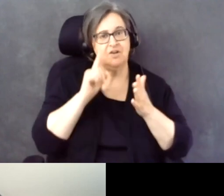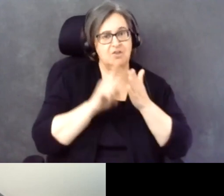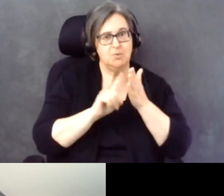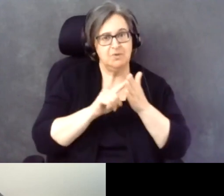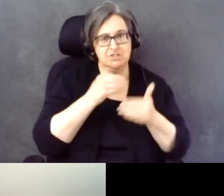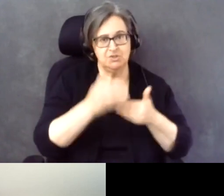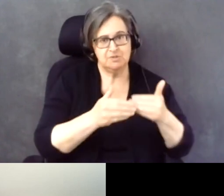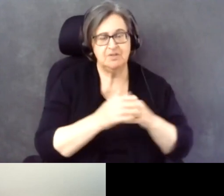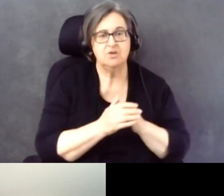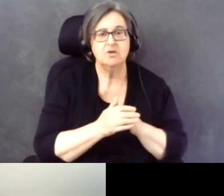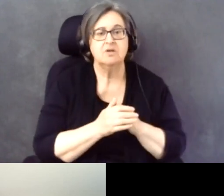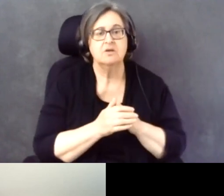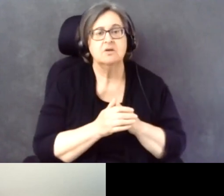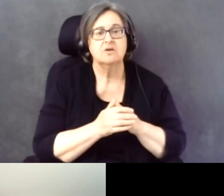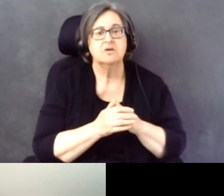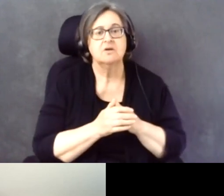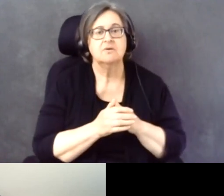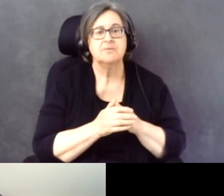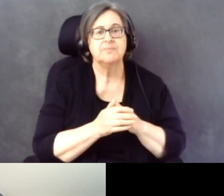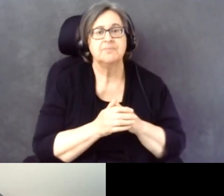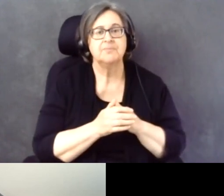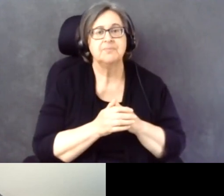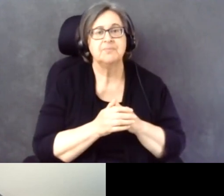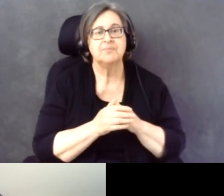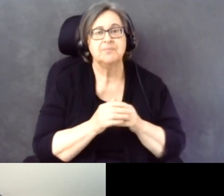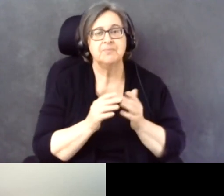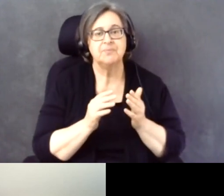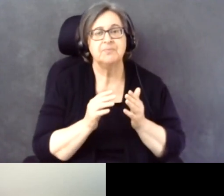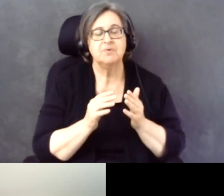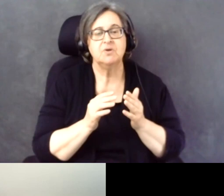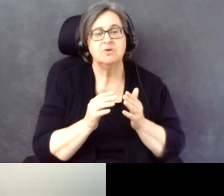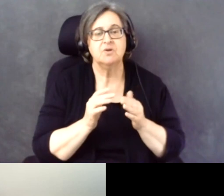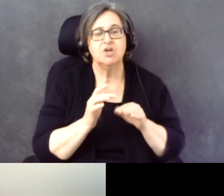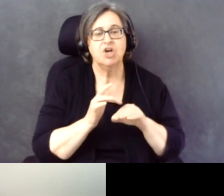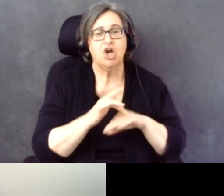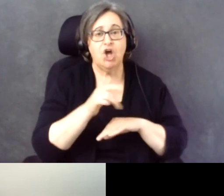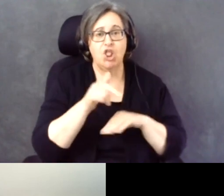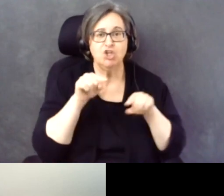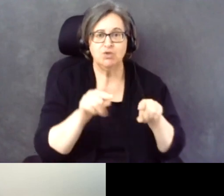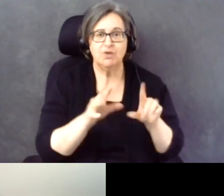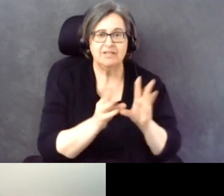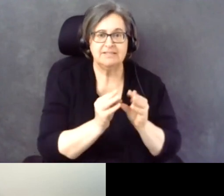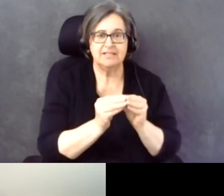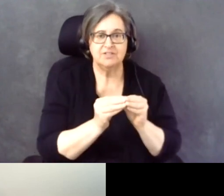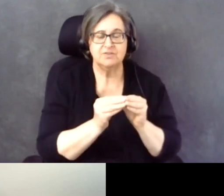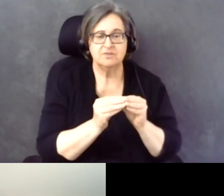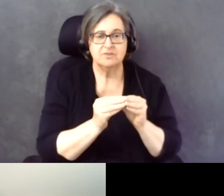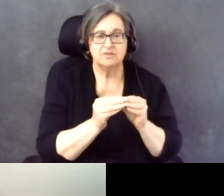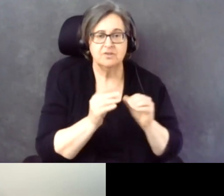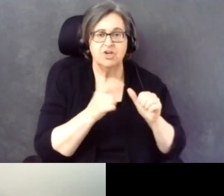So, earlier in this -- or earlier in this session, and in the first part of today's